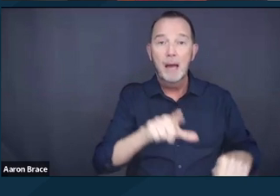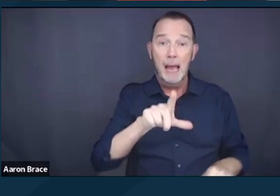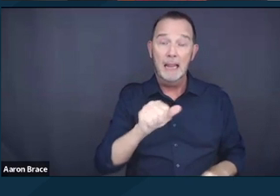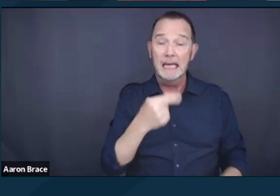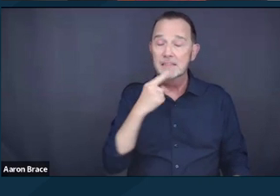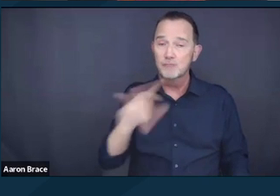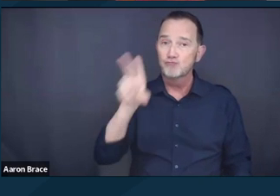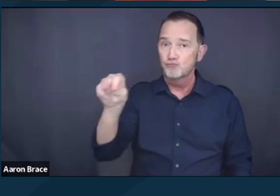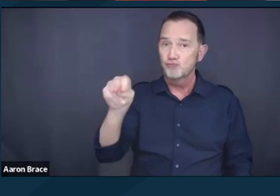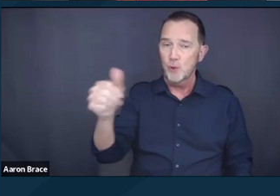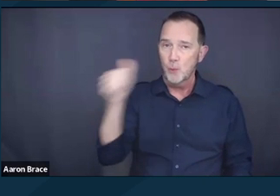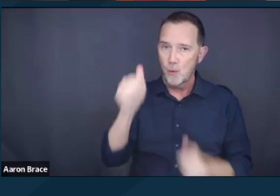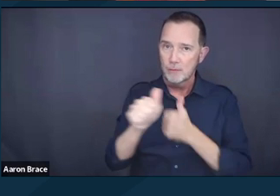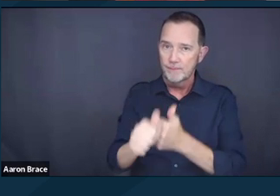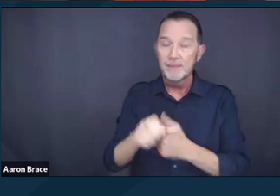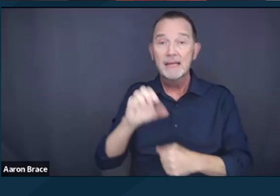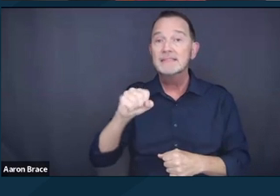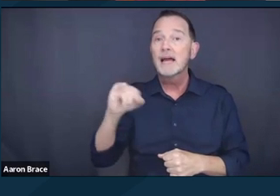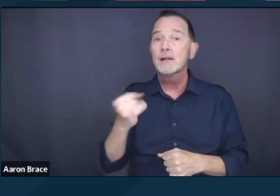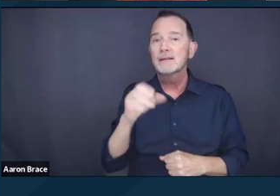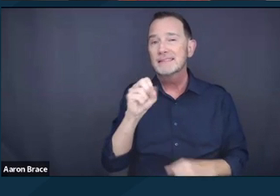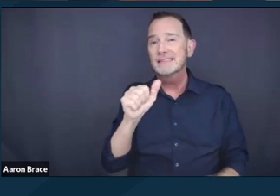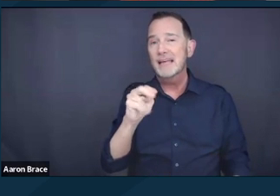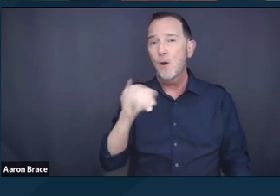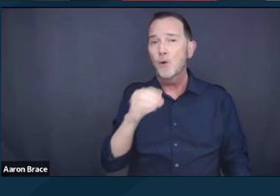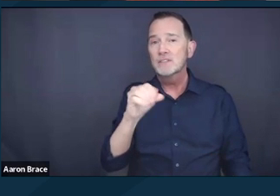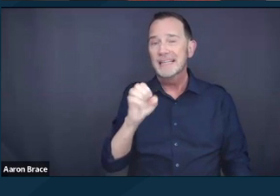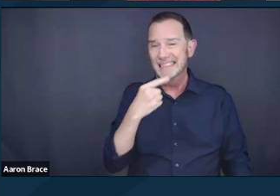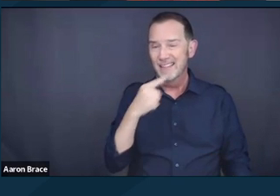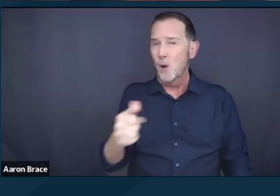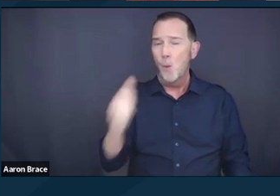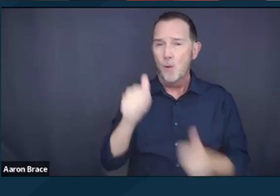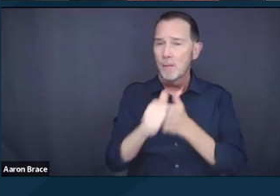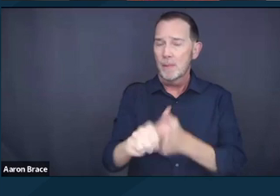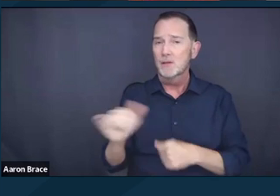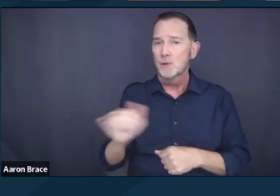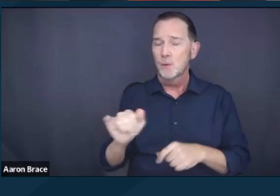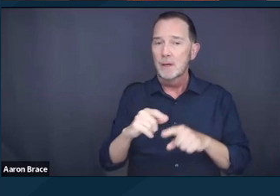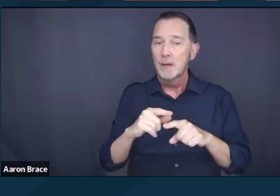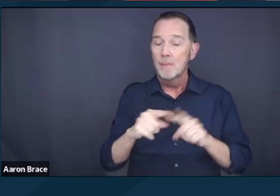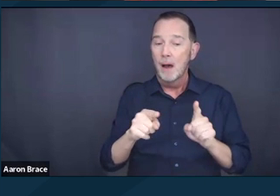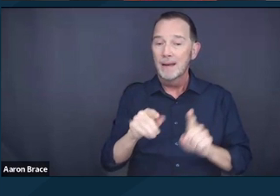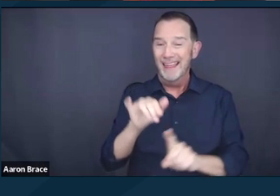and San Jose has said that they won't comply, but it does sound like the mayor's left the door open for more beds.